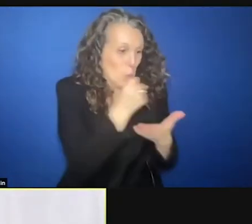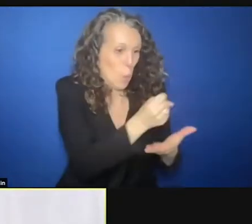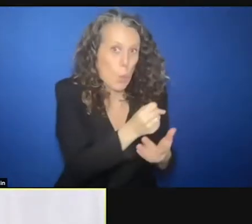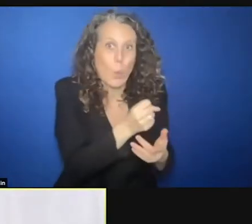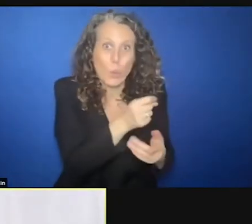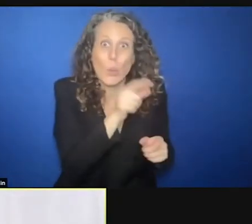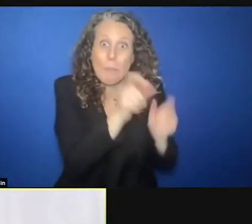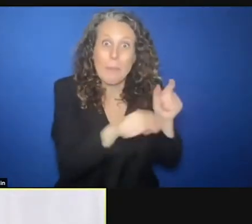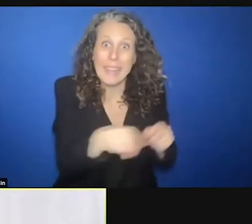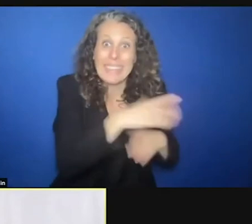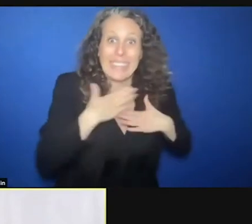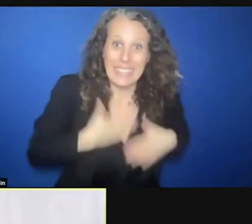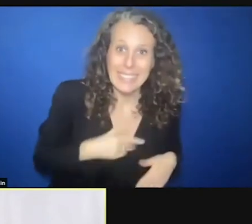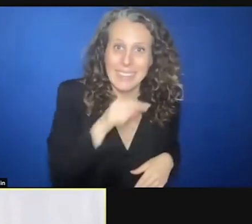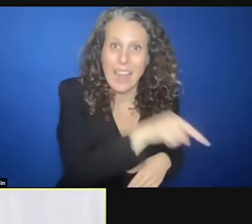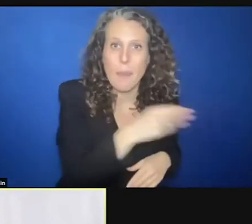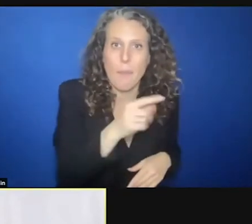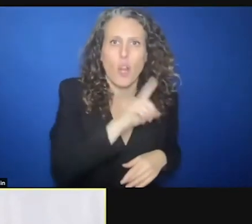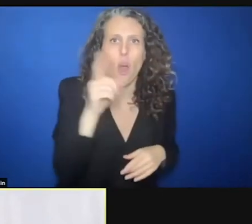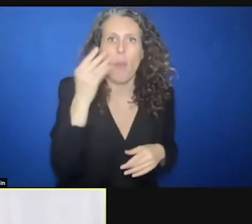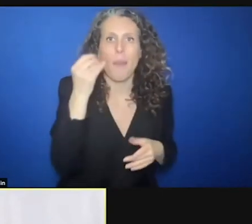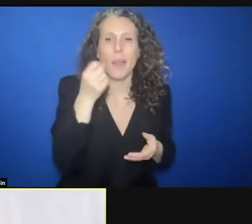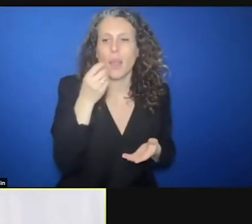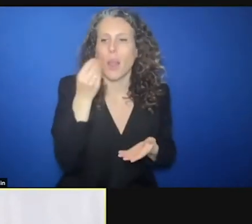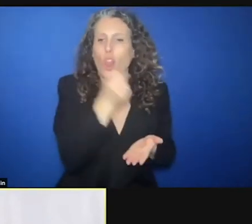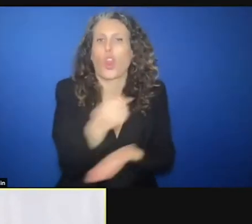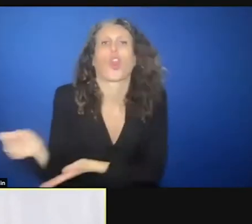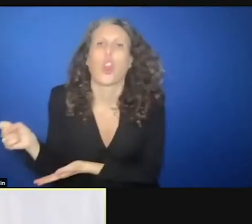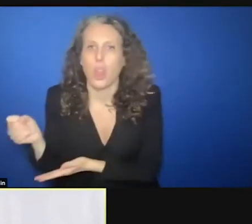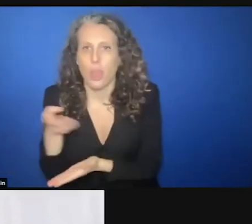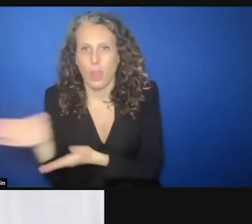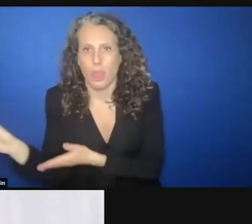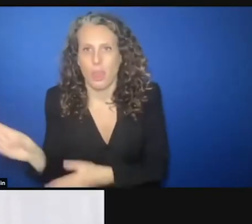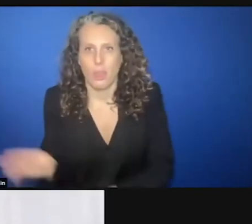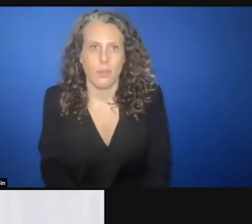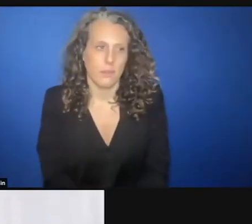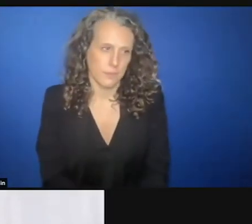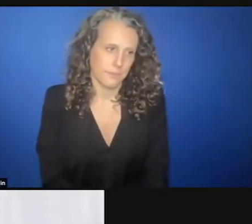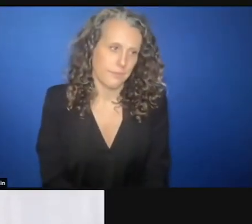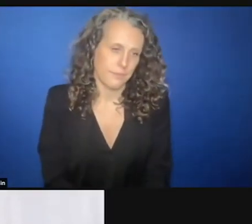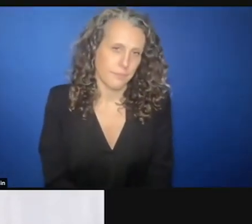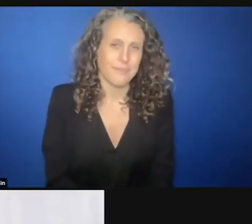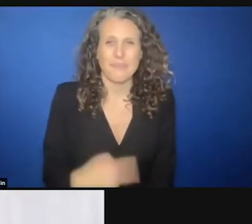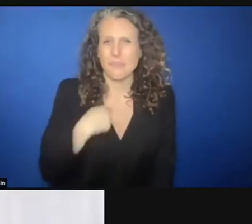in a manner that is proportional to their needs. >> CHRIS GUNNESS: One very last question. You